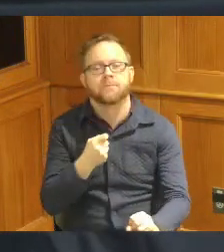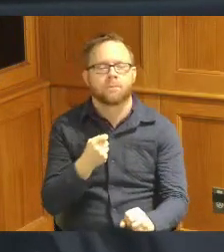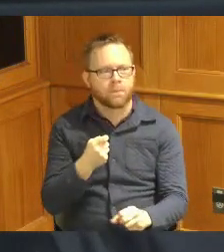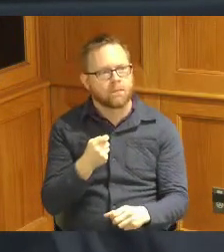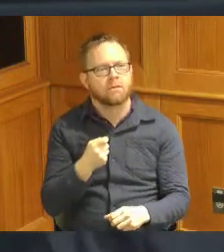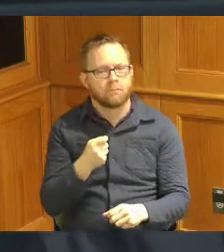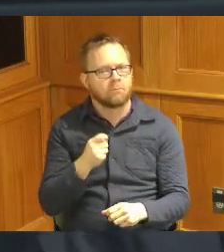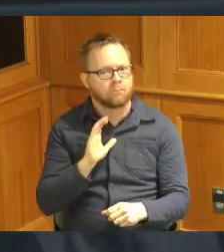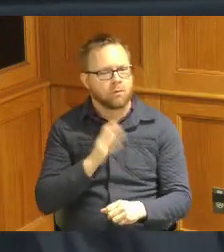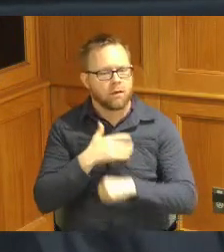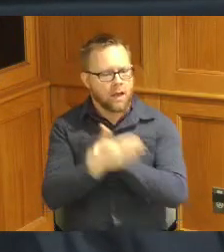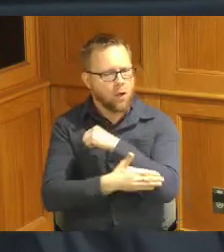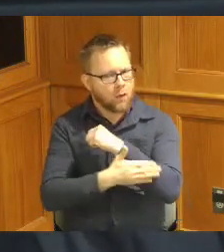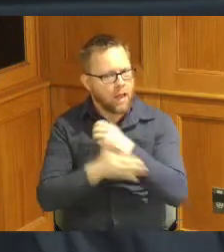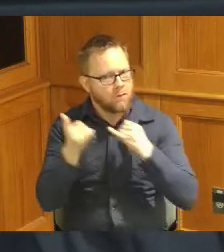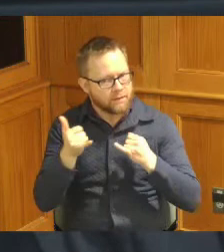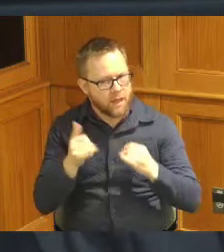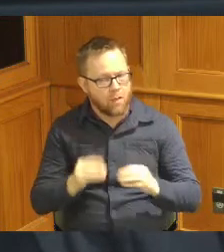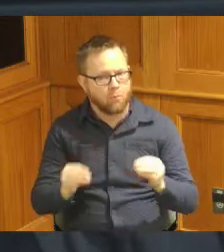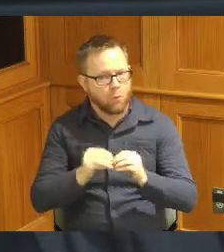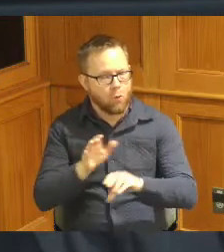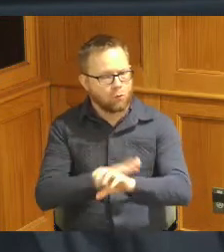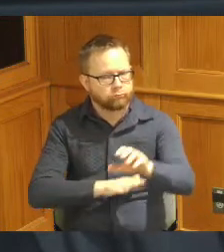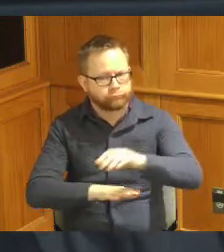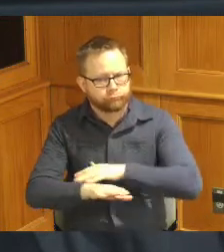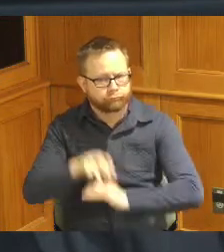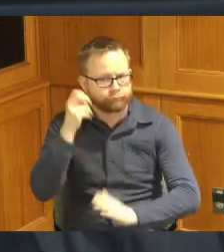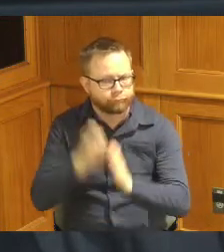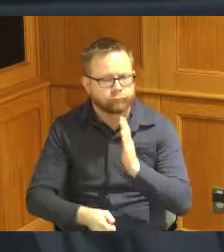of the county and so thank you both for being here and we'll let you talk a little bit about